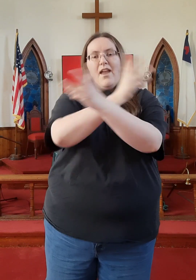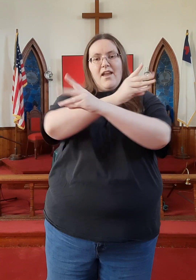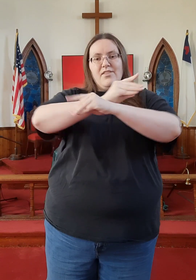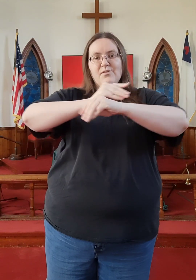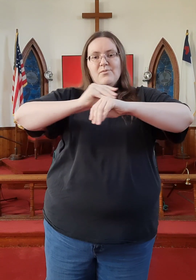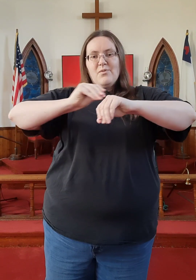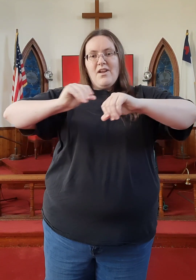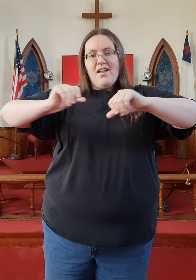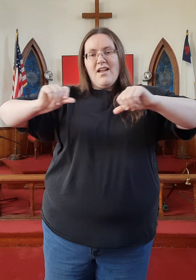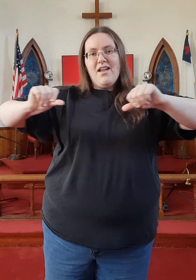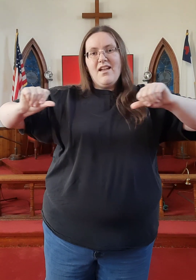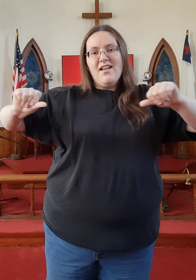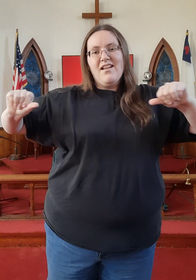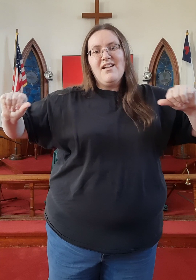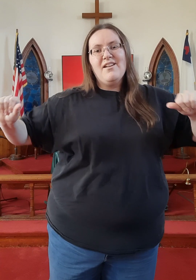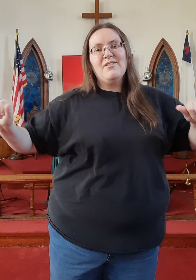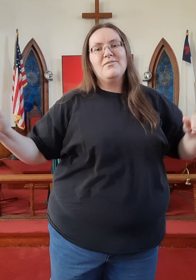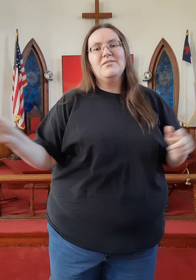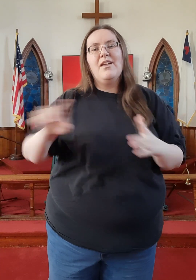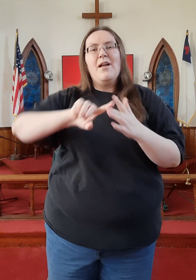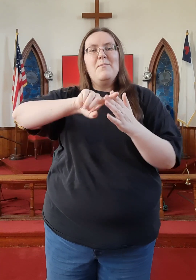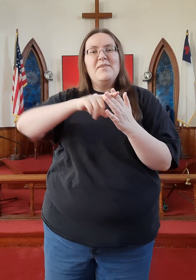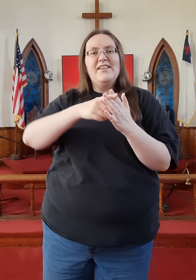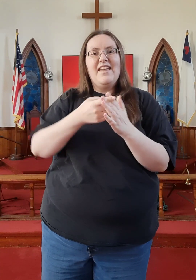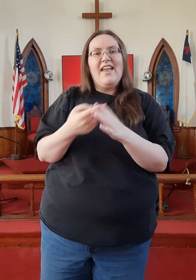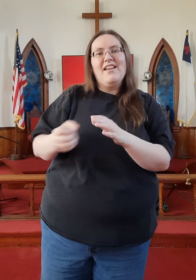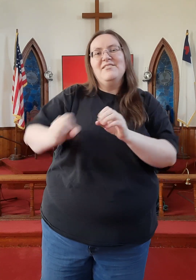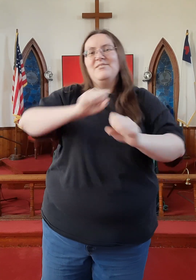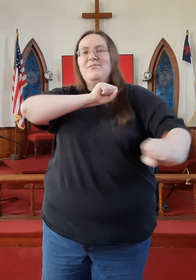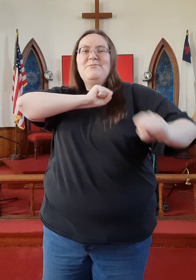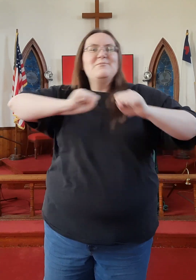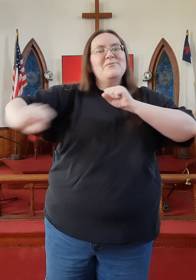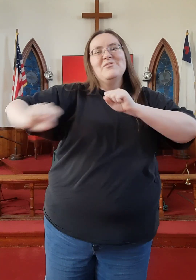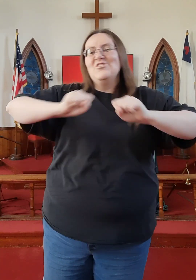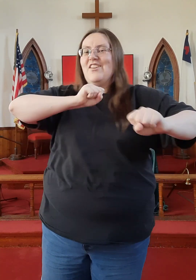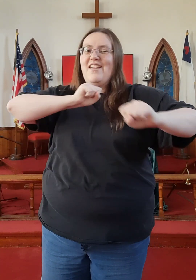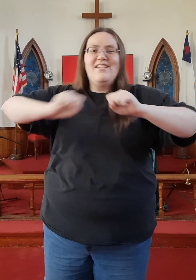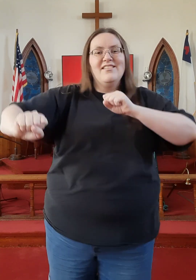And the ground began to shake